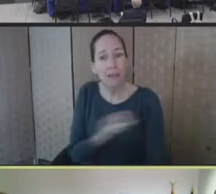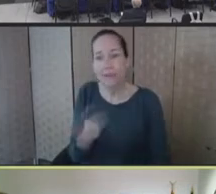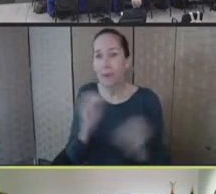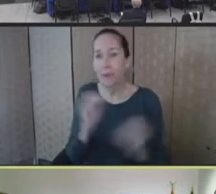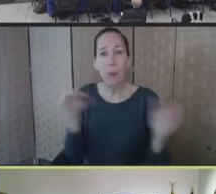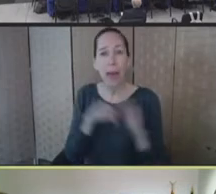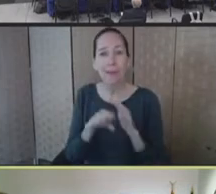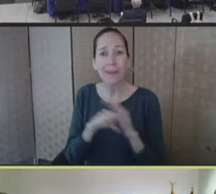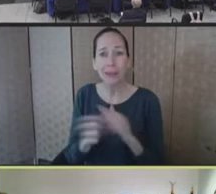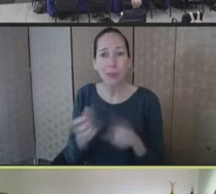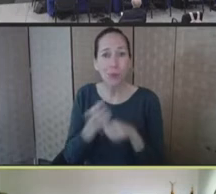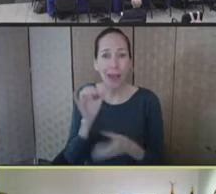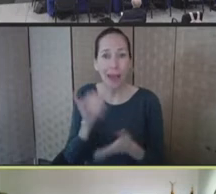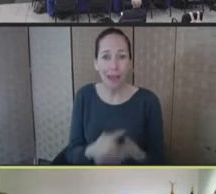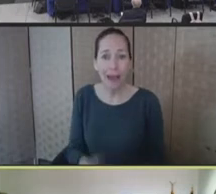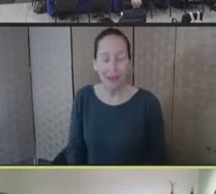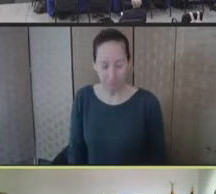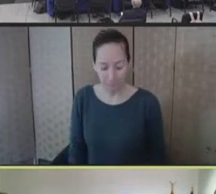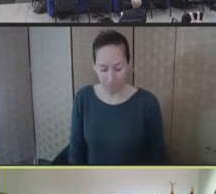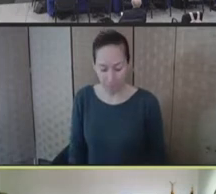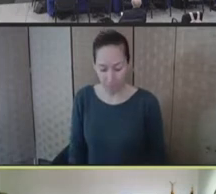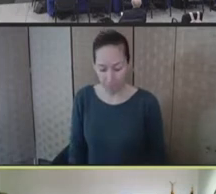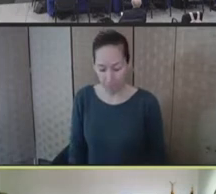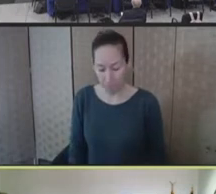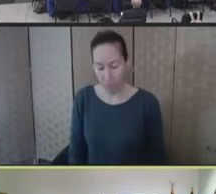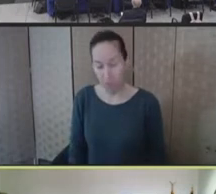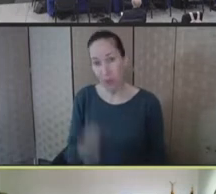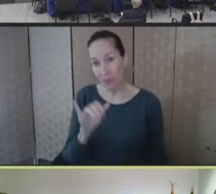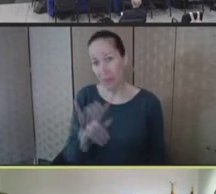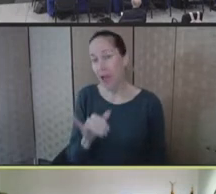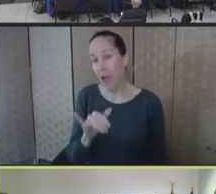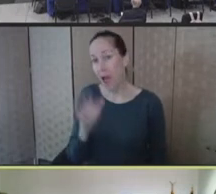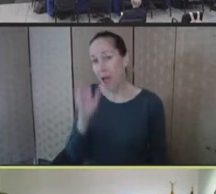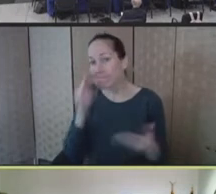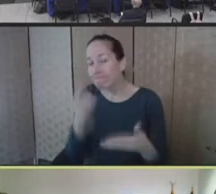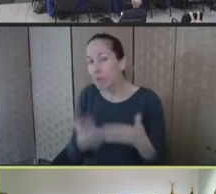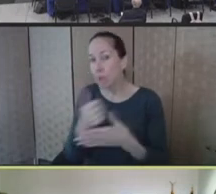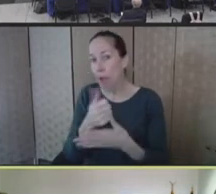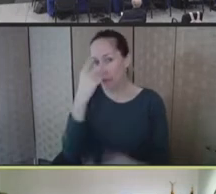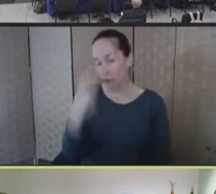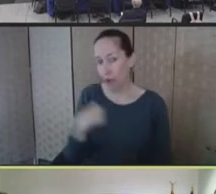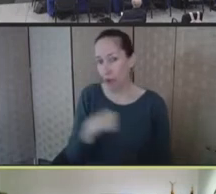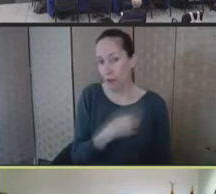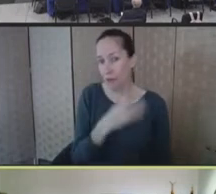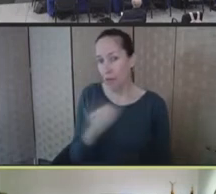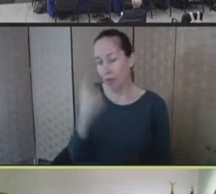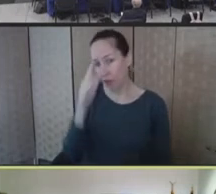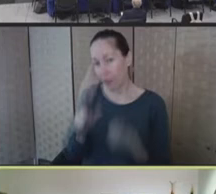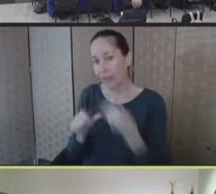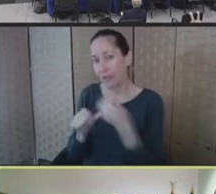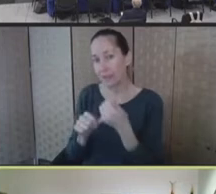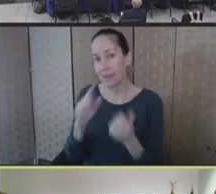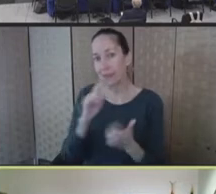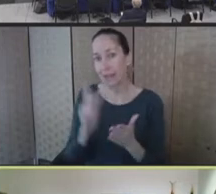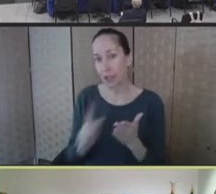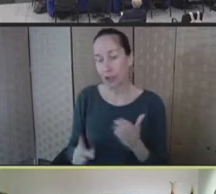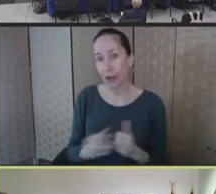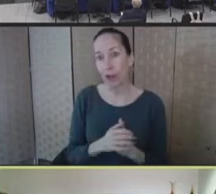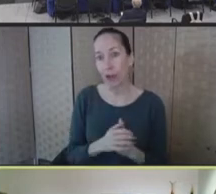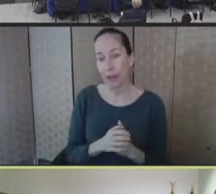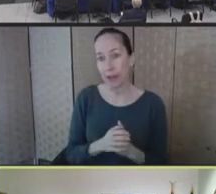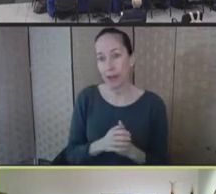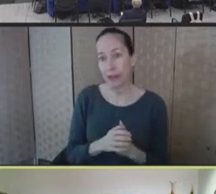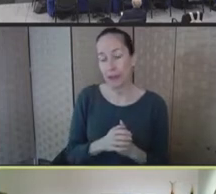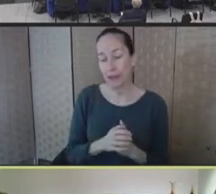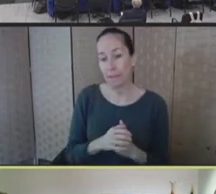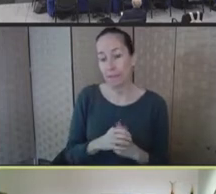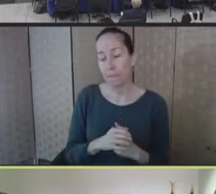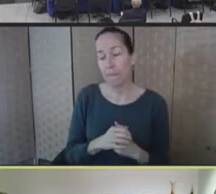certainly a priority for assistant secretary of the our ASPR and my boss, who gave us the go ahead